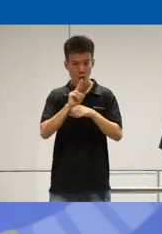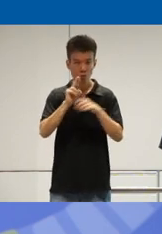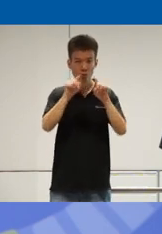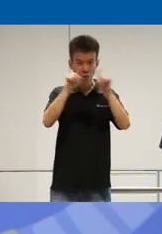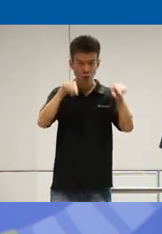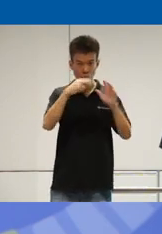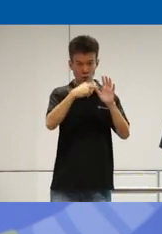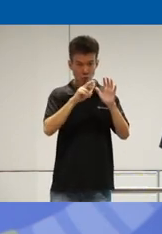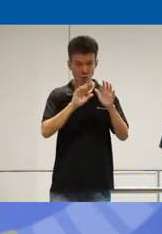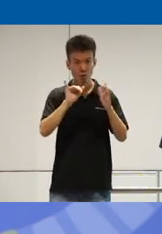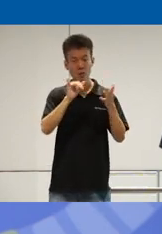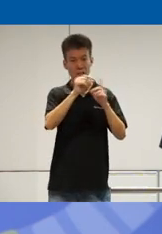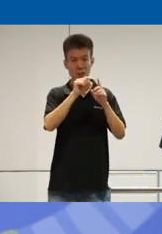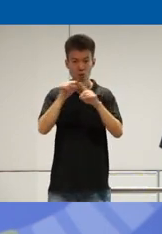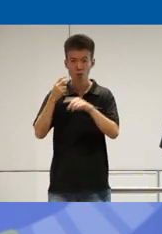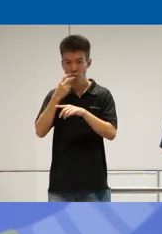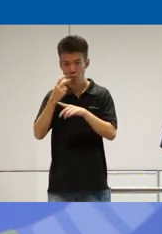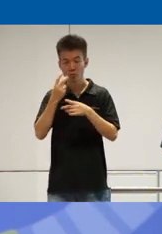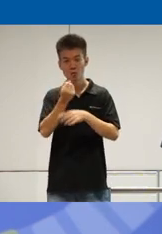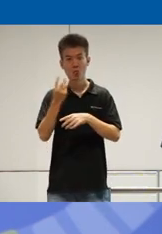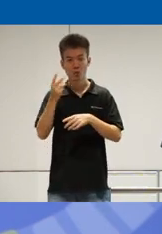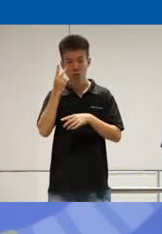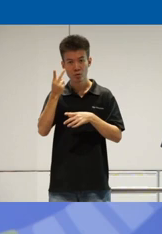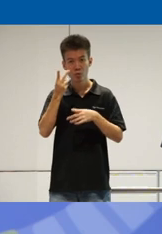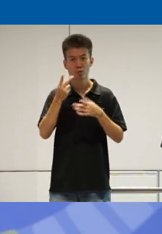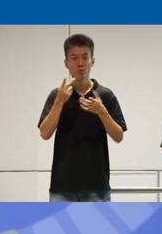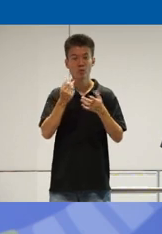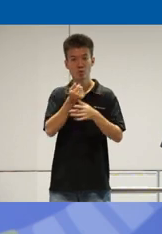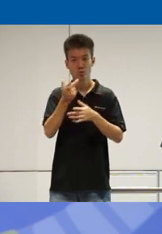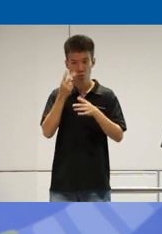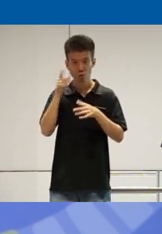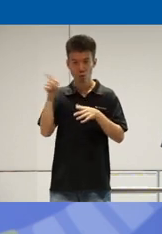that kind of text speech software that you saw demonstrated a few times in some of the videos